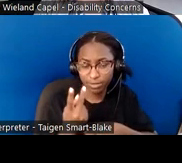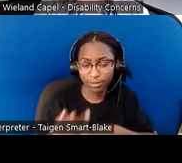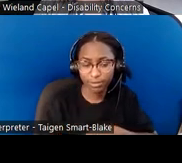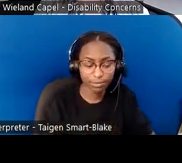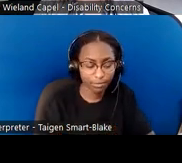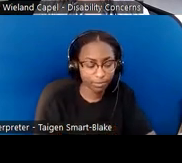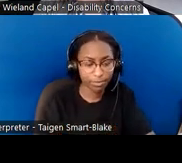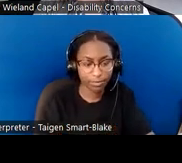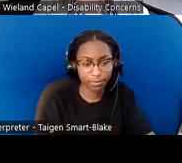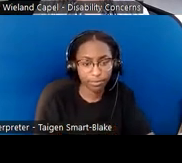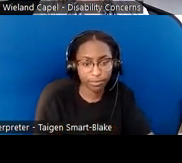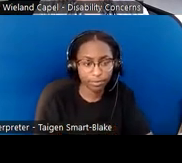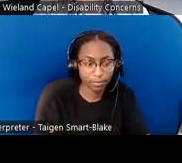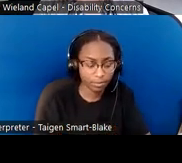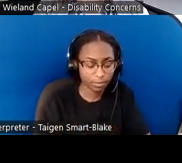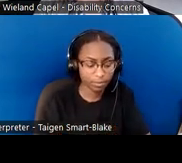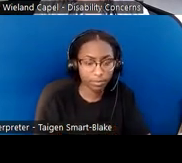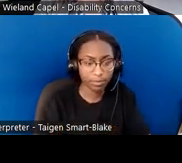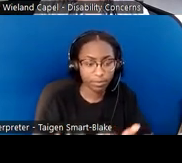we'd be delighted to hear what you're planning to do.